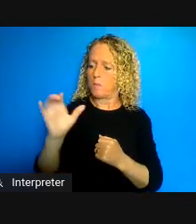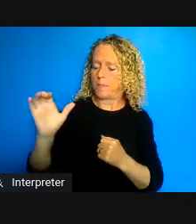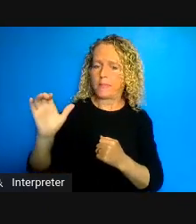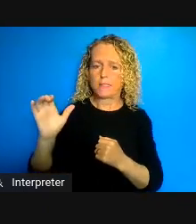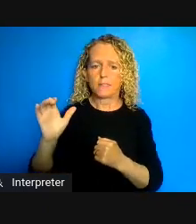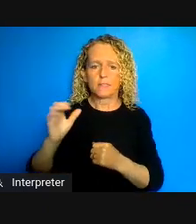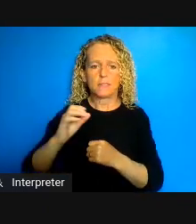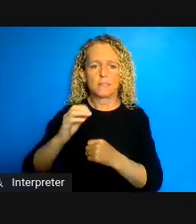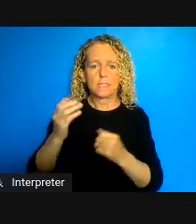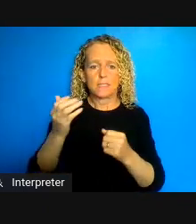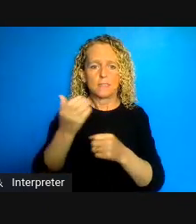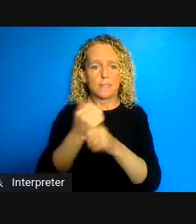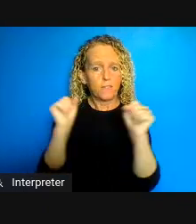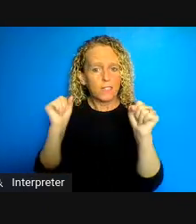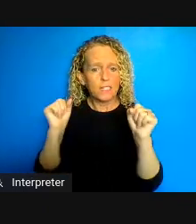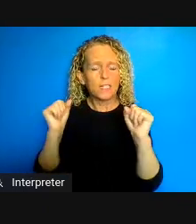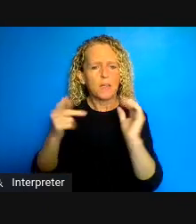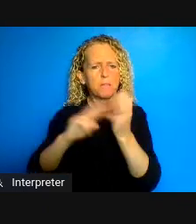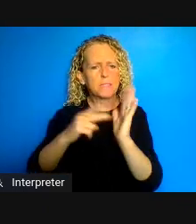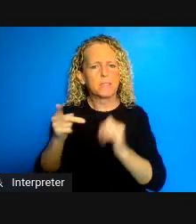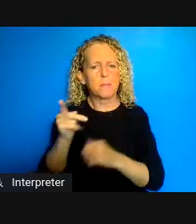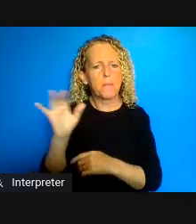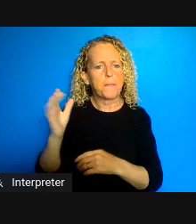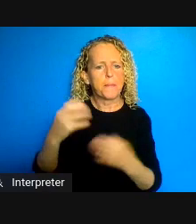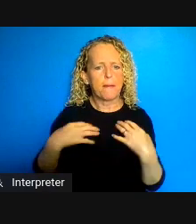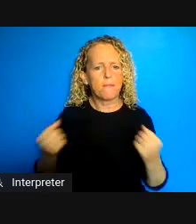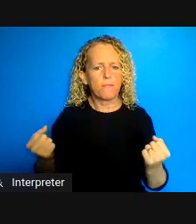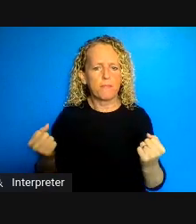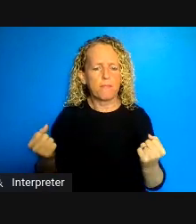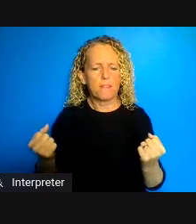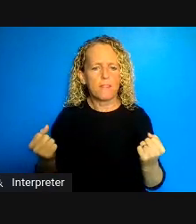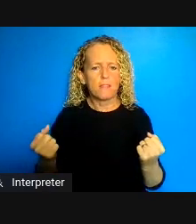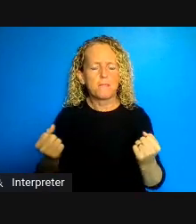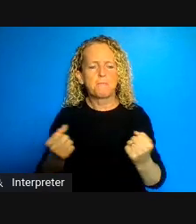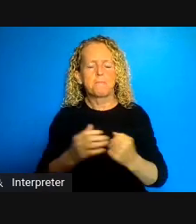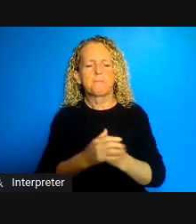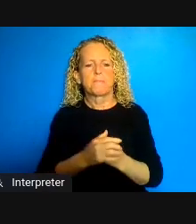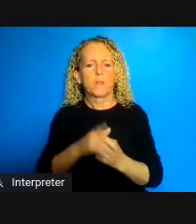you cannot ensure Public Safety without Public Health and proper carceral